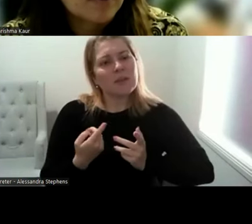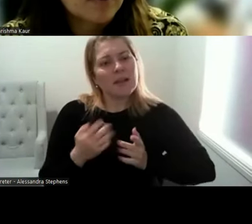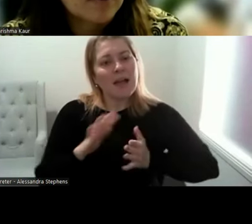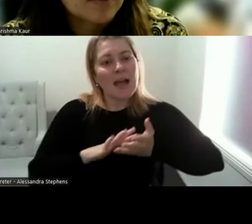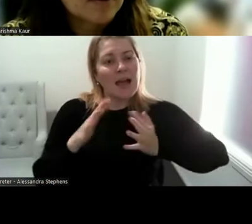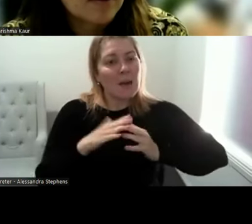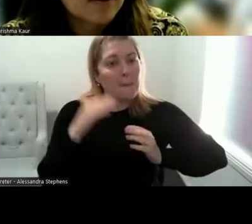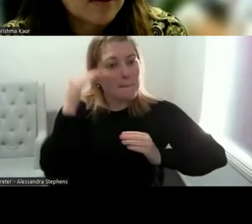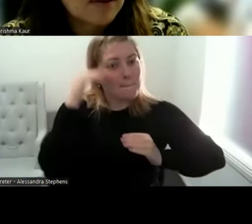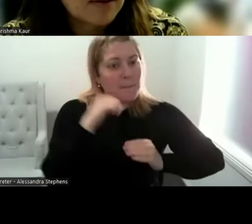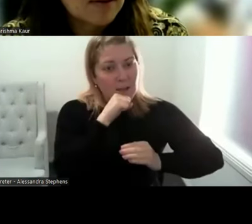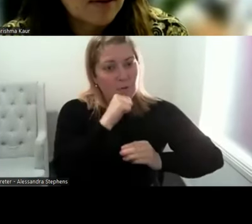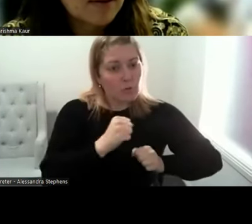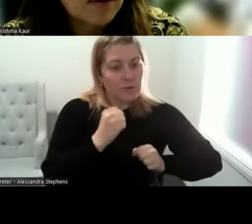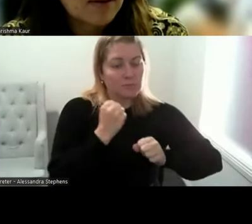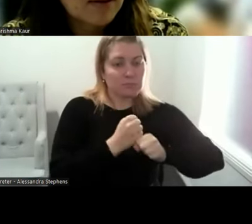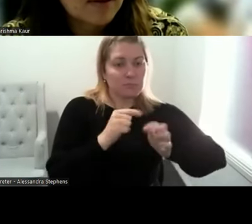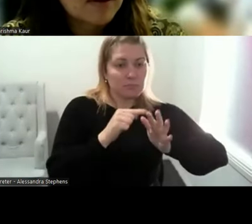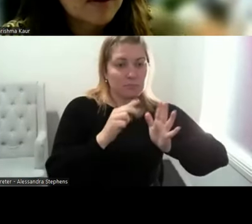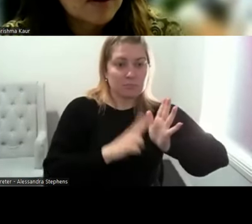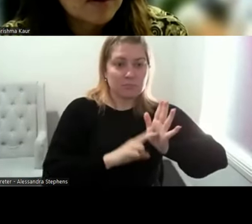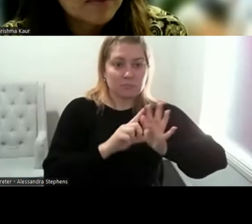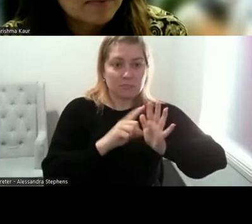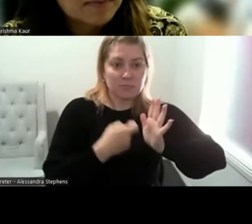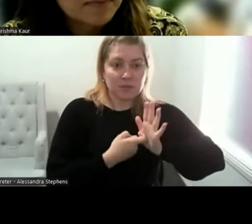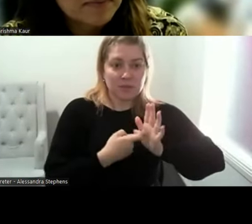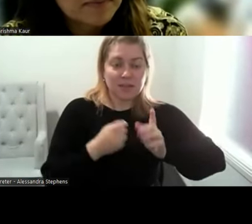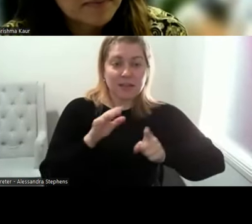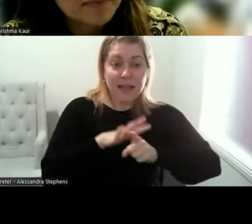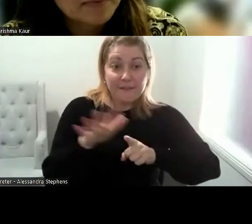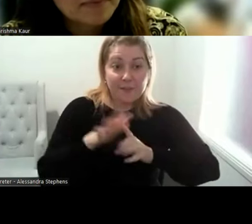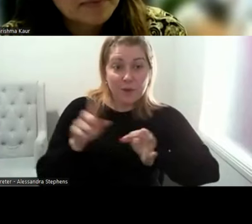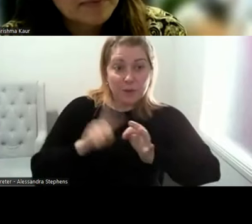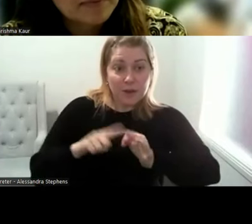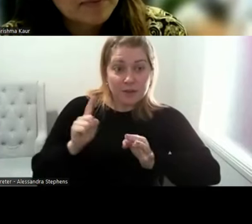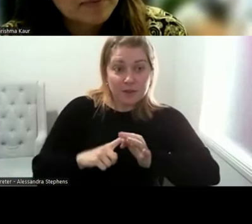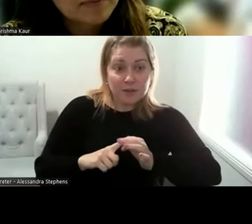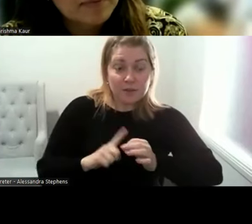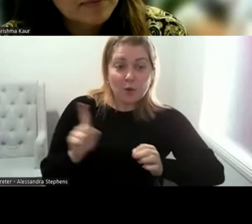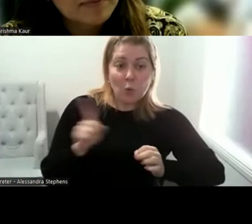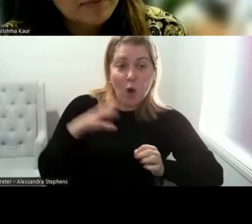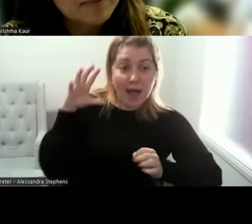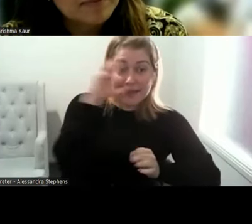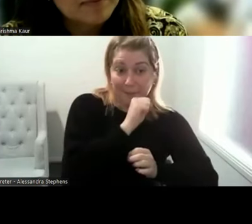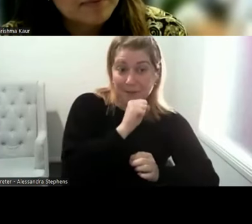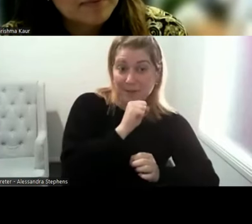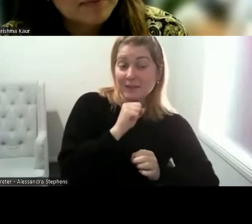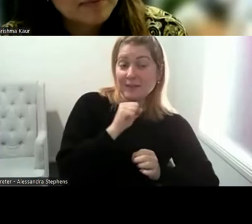the questions you ask? Or don't ask? What stereotypes and assumptions are you making? And